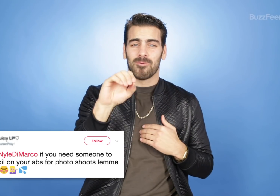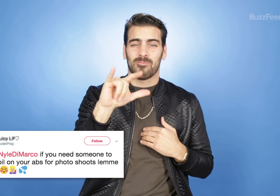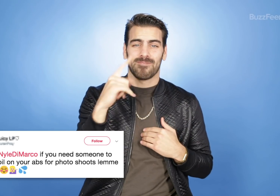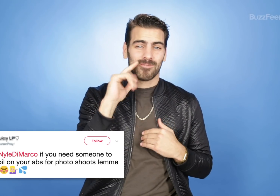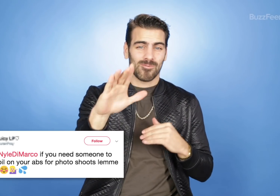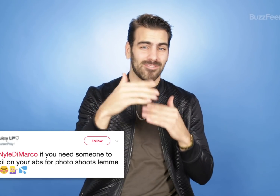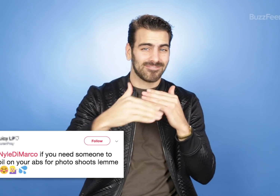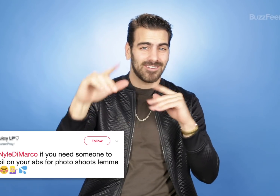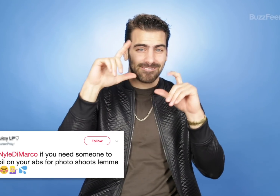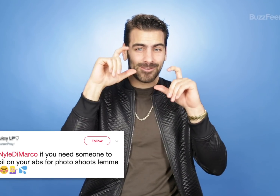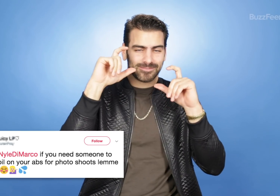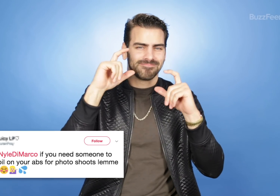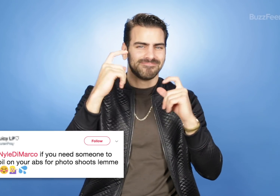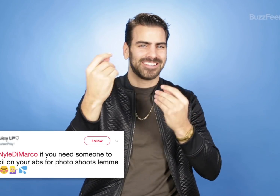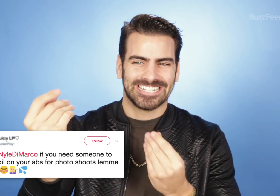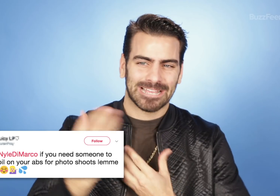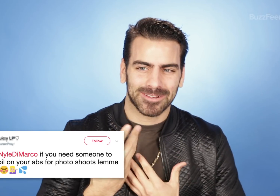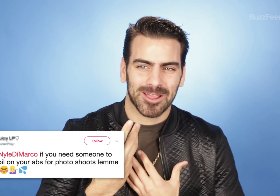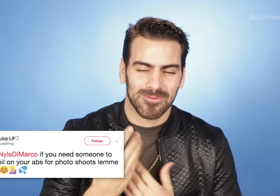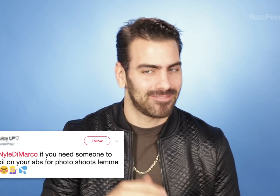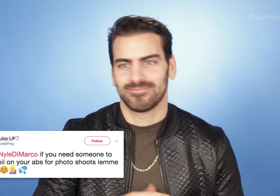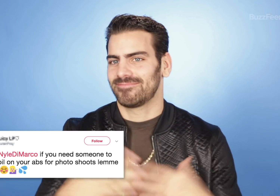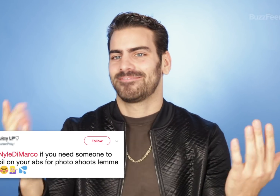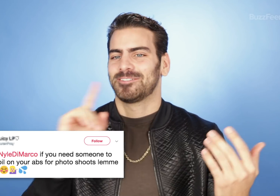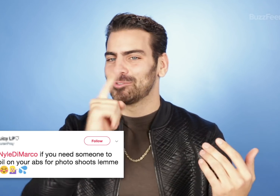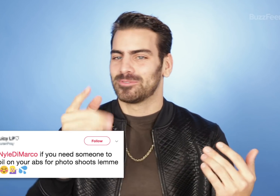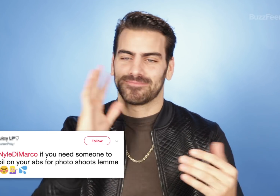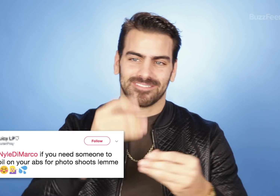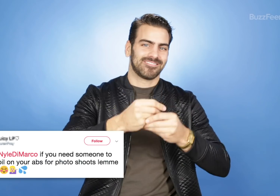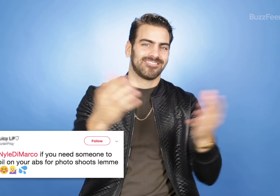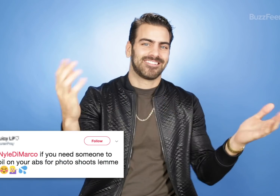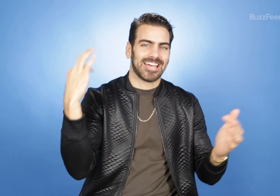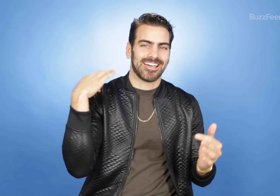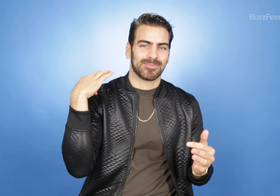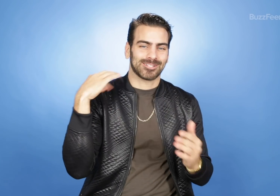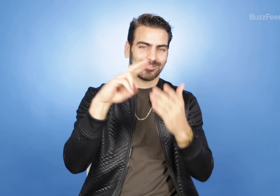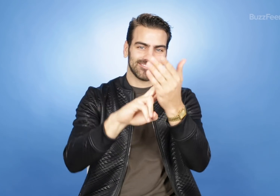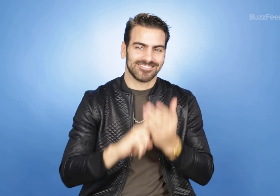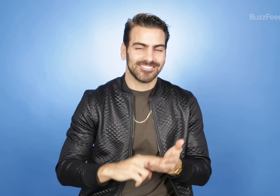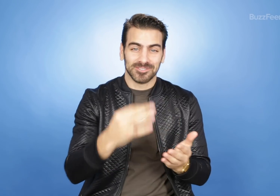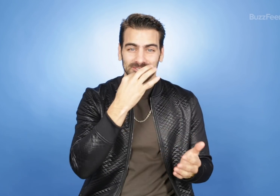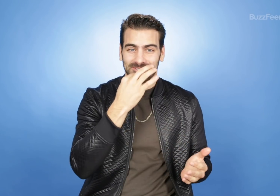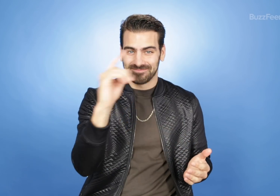to apply oil on your abs for photo shoots, let me know. Absolutely, I'll be putting out applications pretty soon,